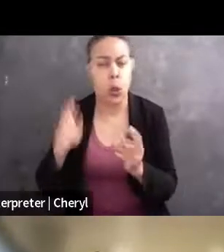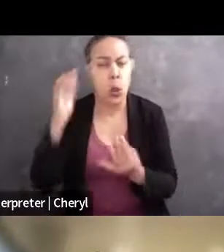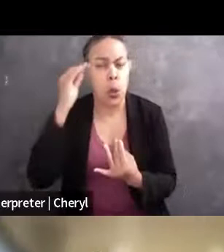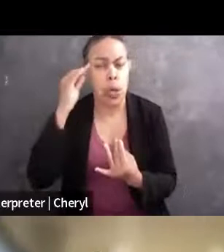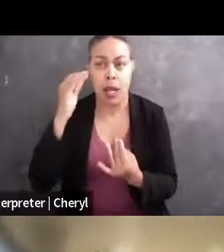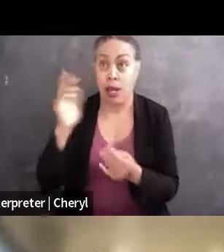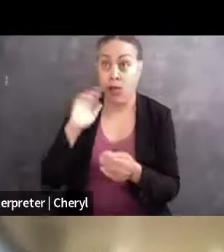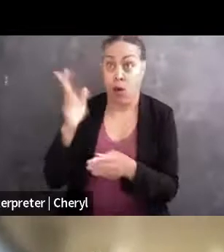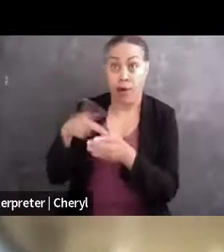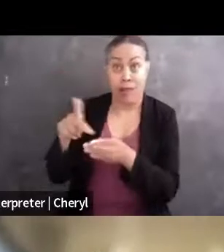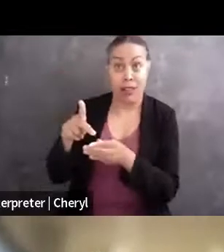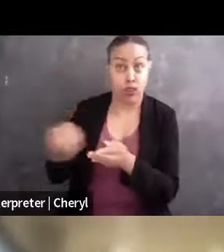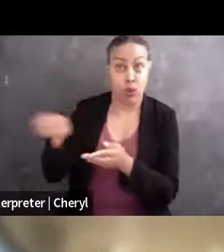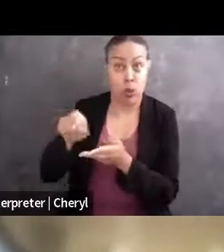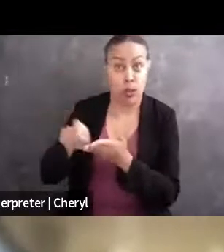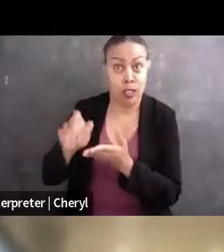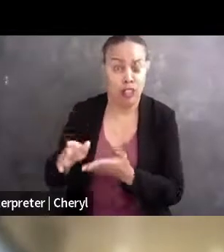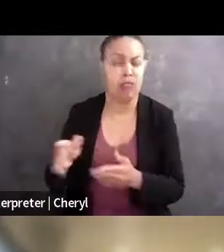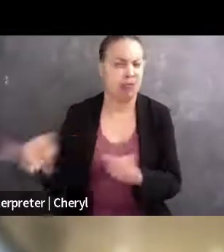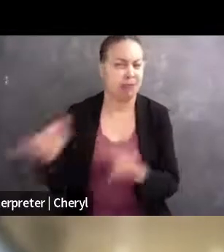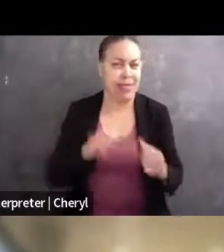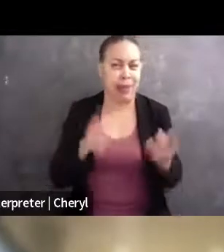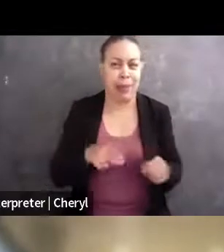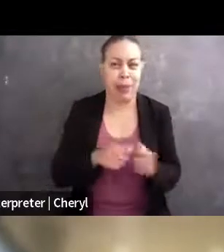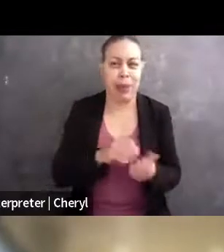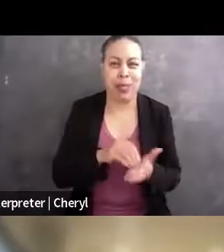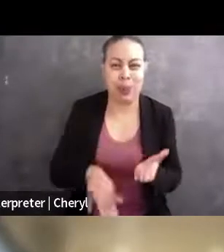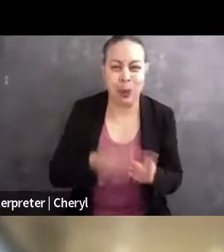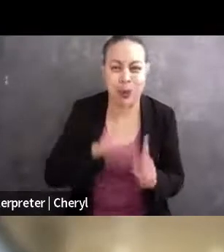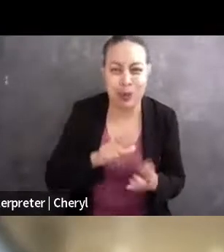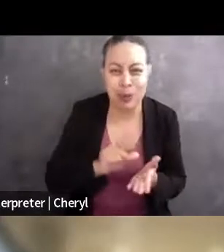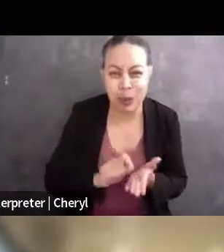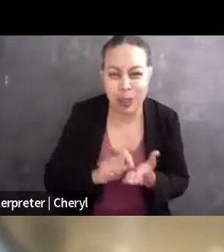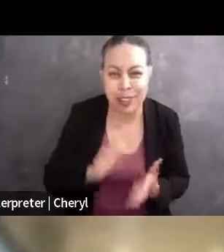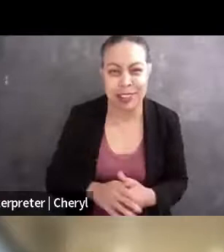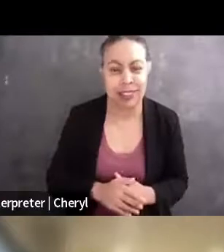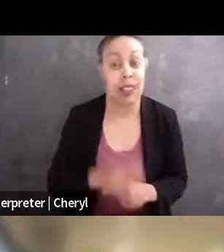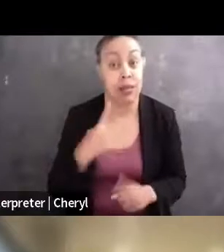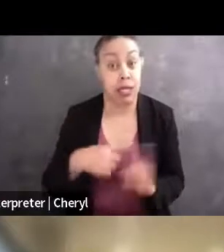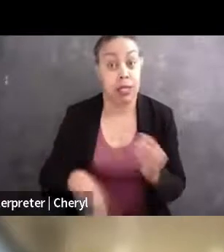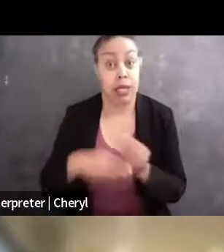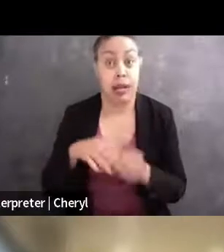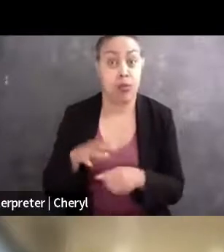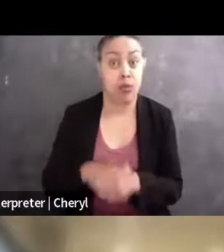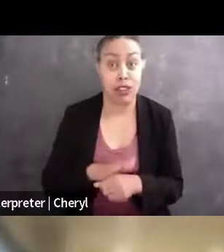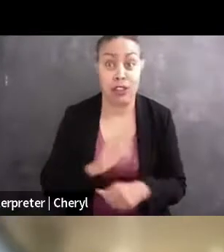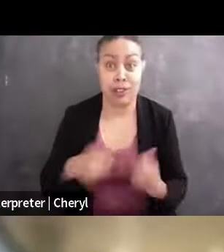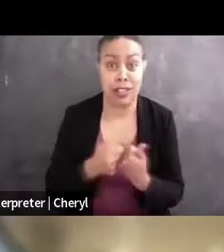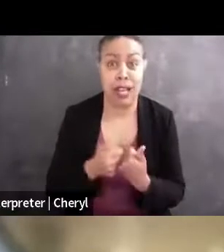student journalists also face as well, plus the added pressures and challenges of censorship from school officials.